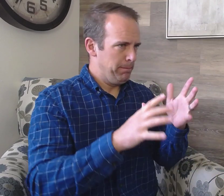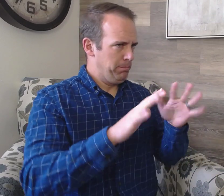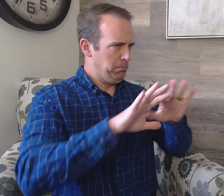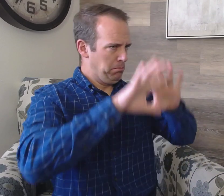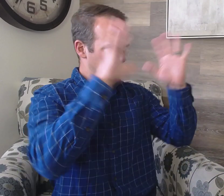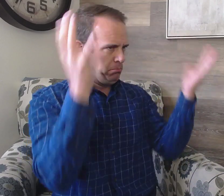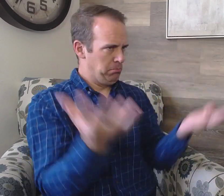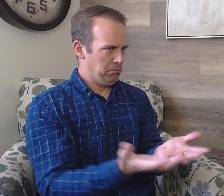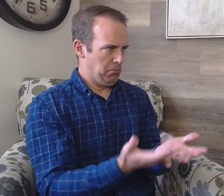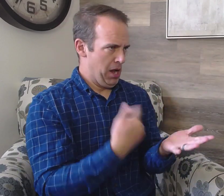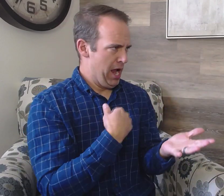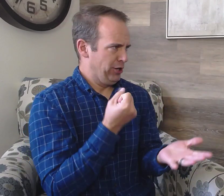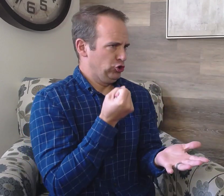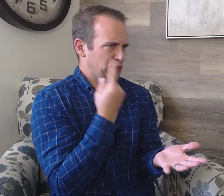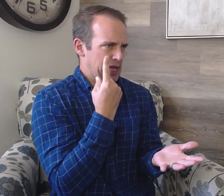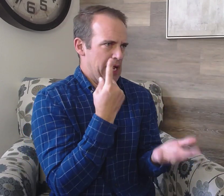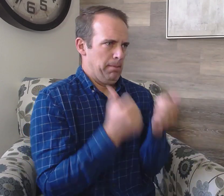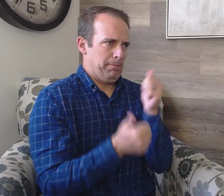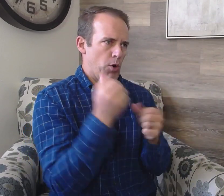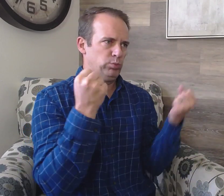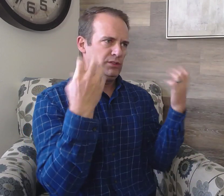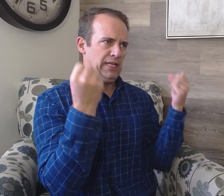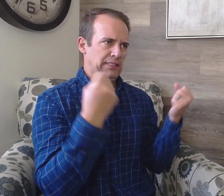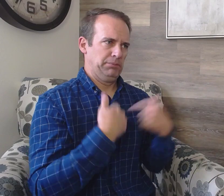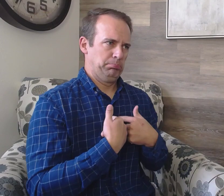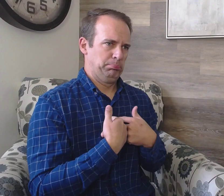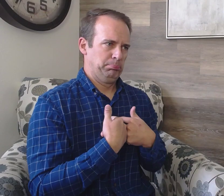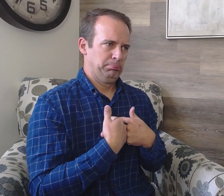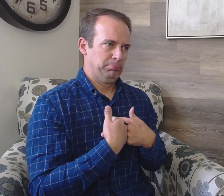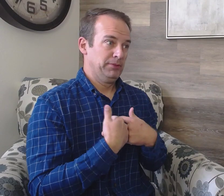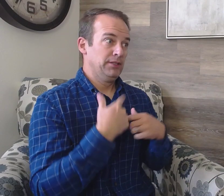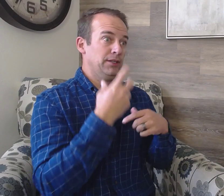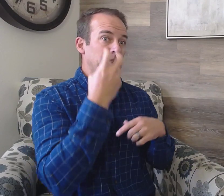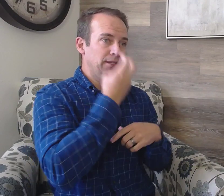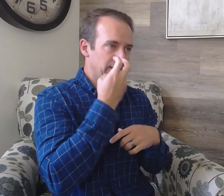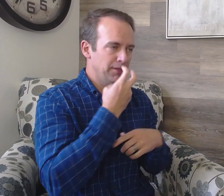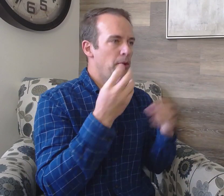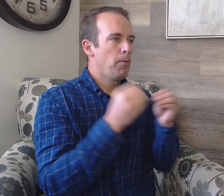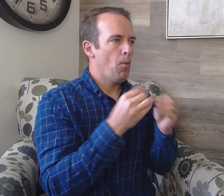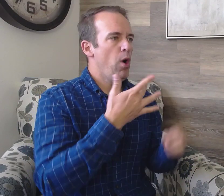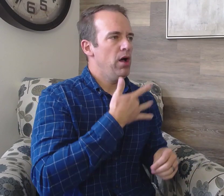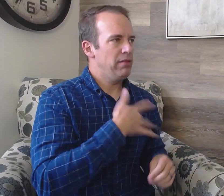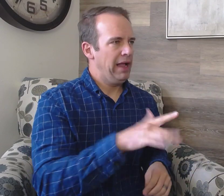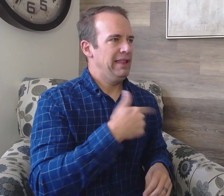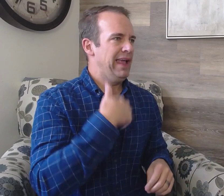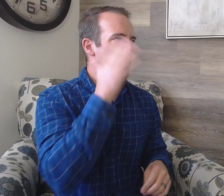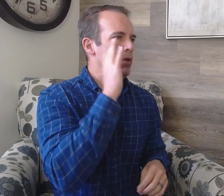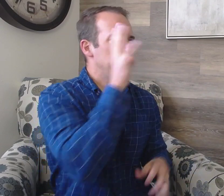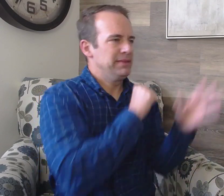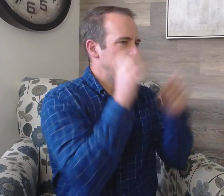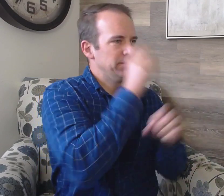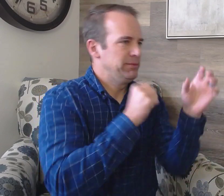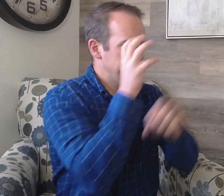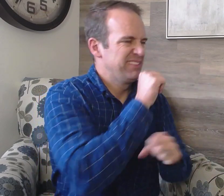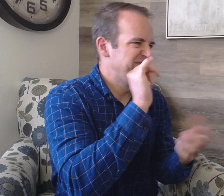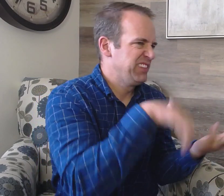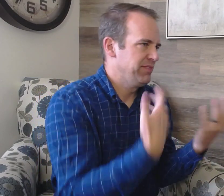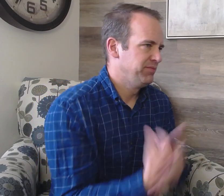But the overall message I can easily understand and follow Lip-Reading on the other hand I am more likely to miss several words and sometimes the message.